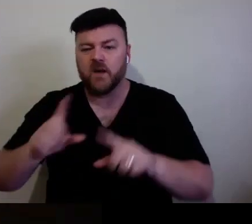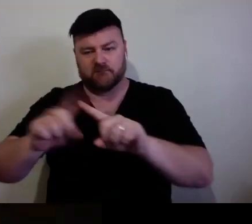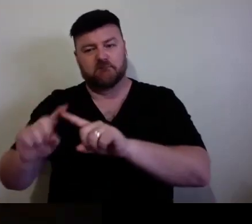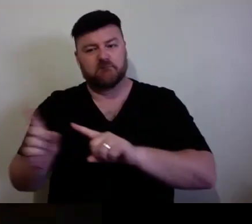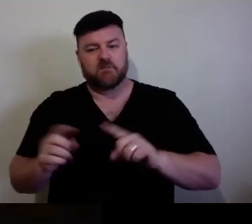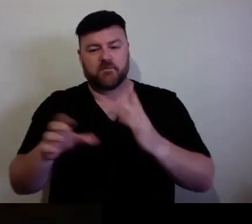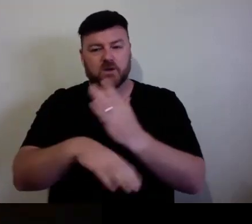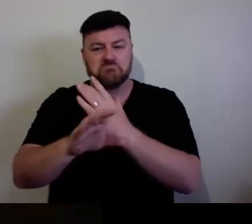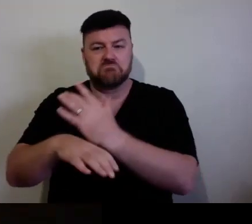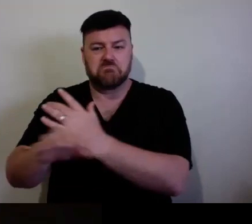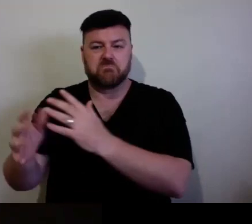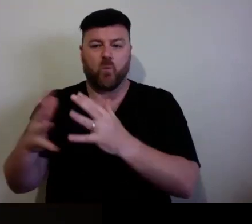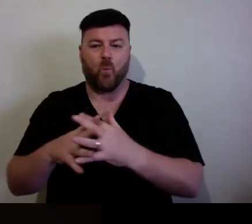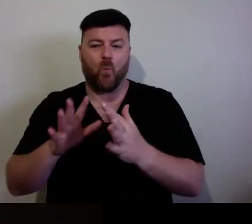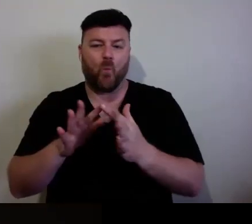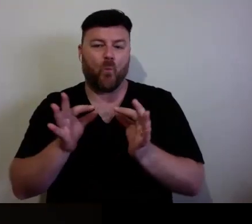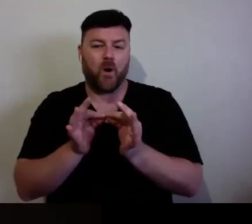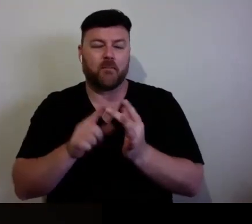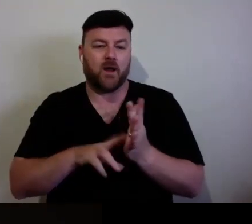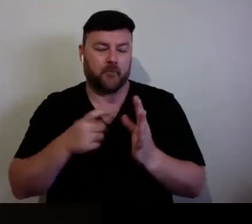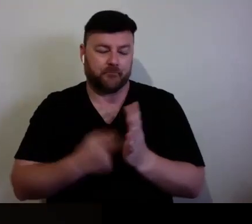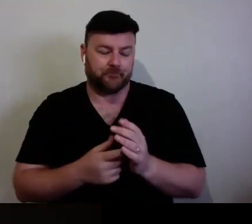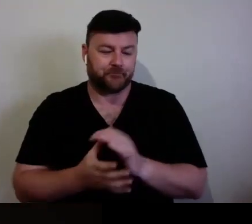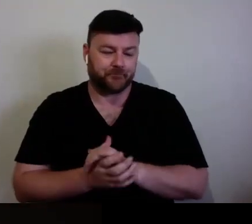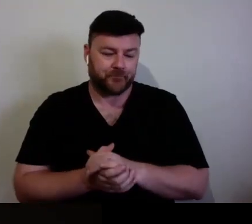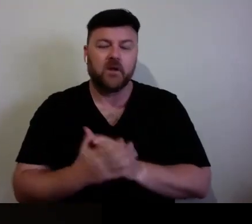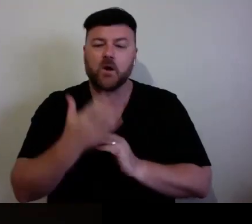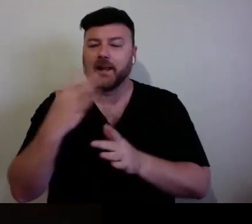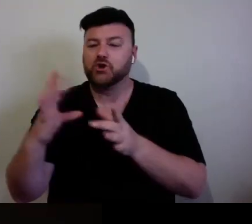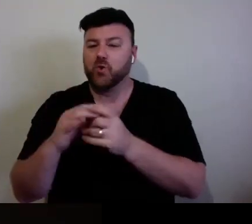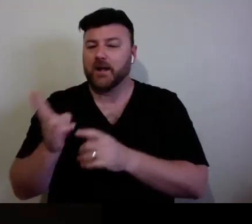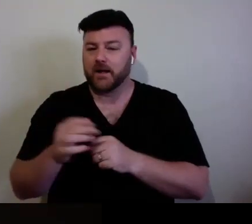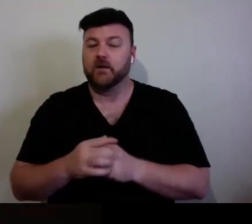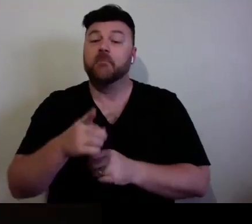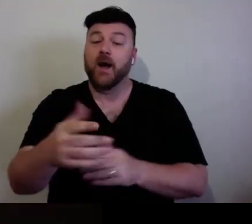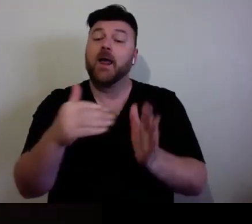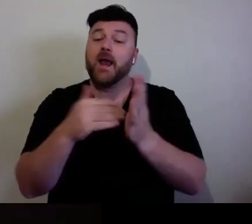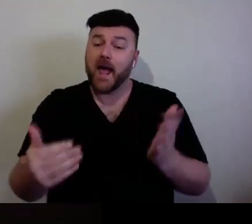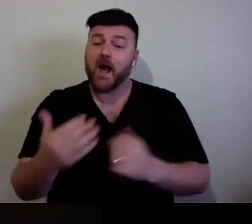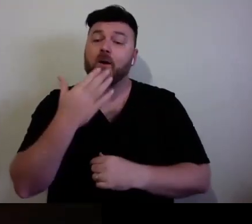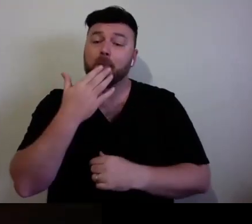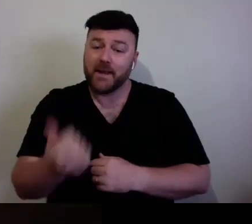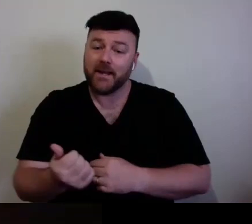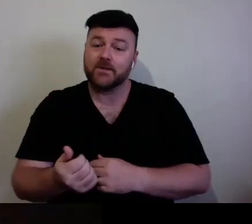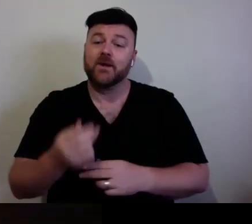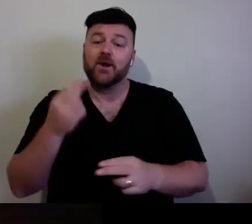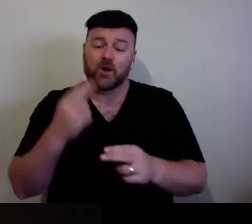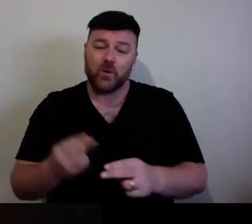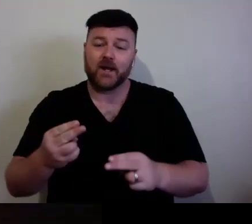this moment, maybe everyone, please, show your gratitude by just shooting Christy a quick thank you note in the chat room.